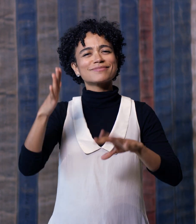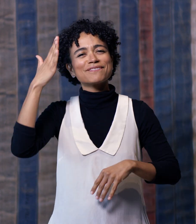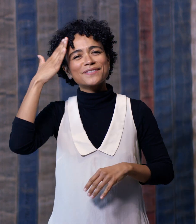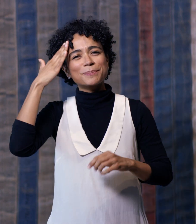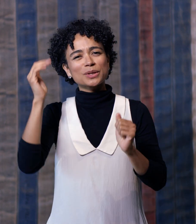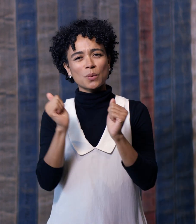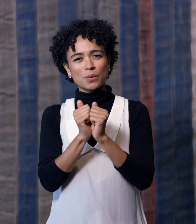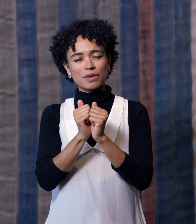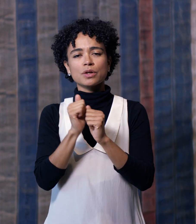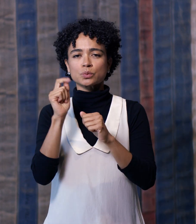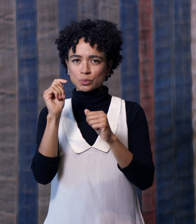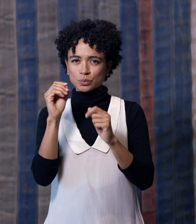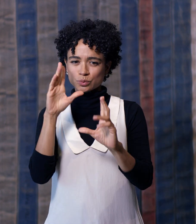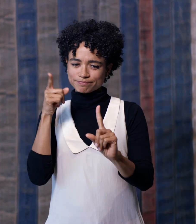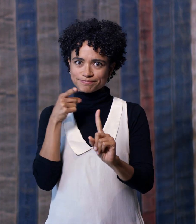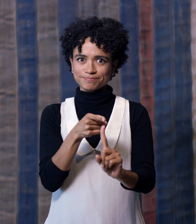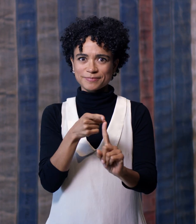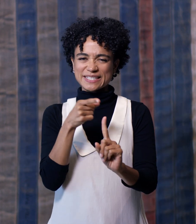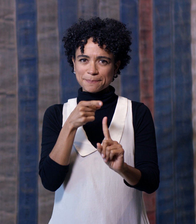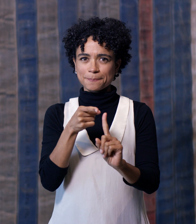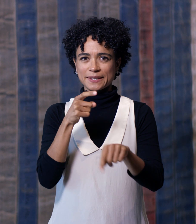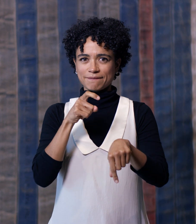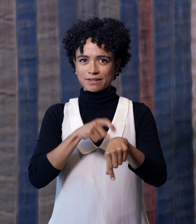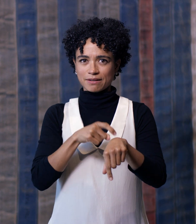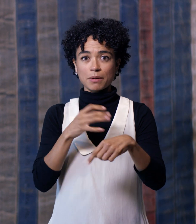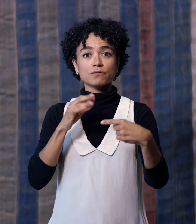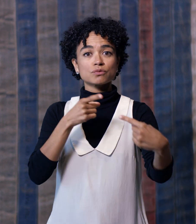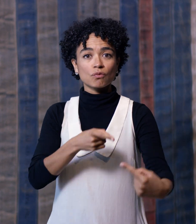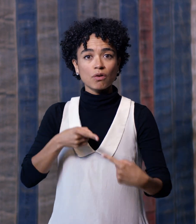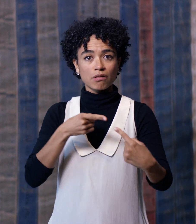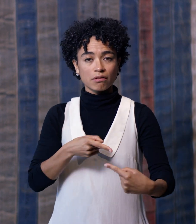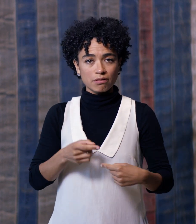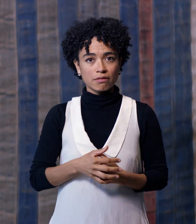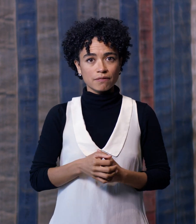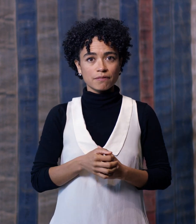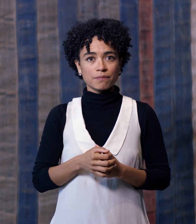in an attempt to reference a specific time of struggle.